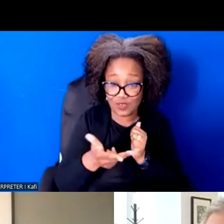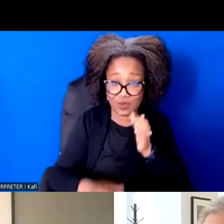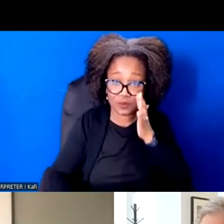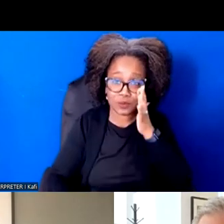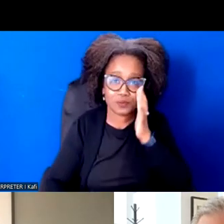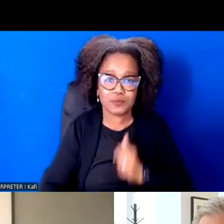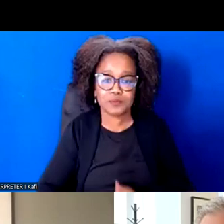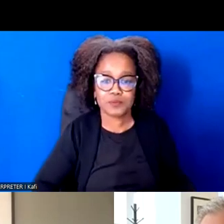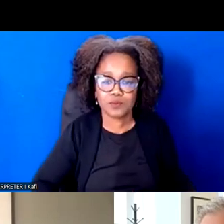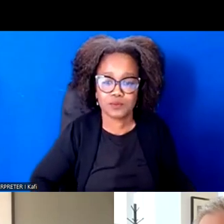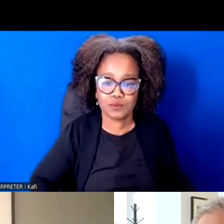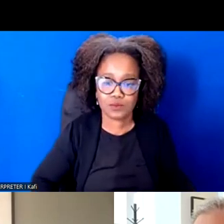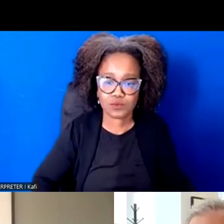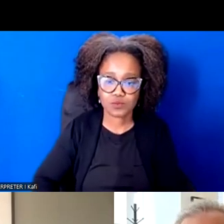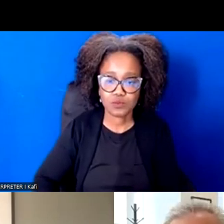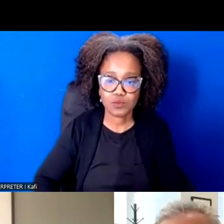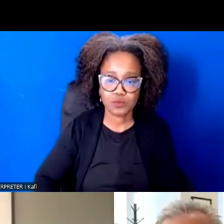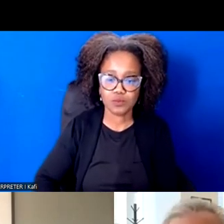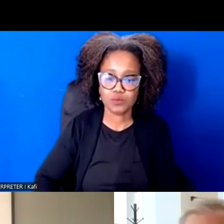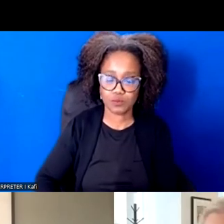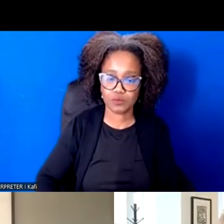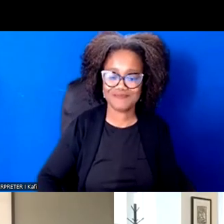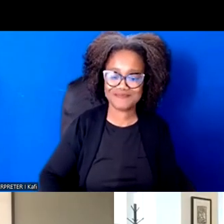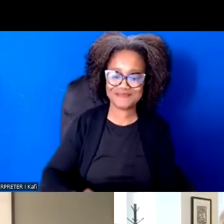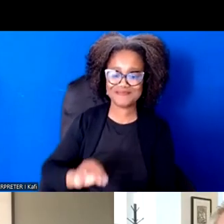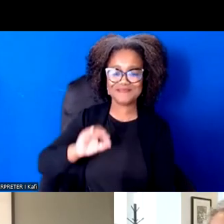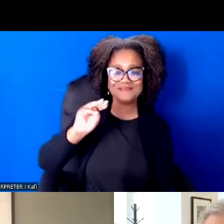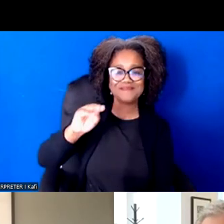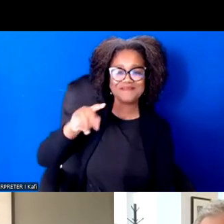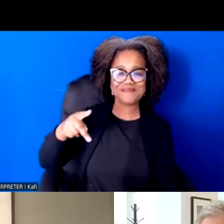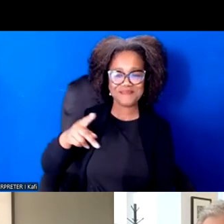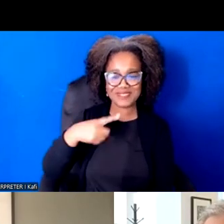So can I pretend to answer your question and.